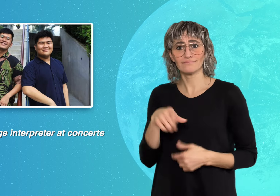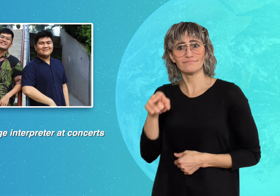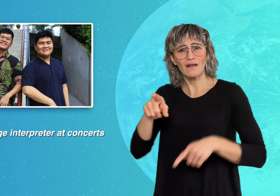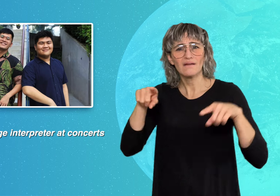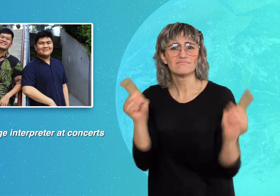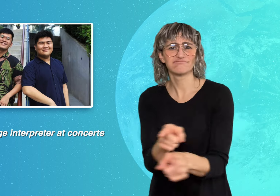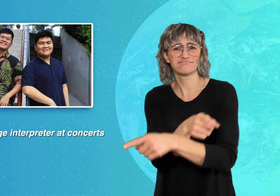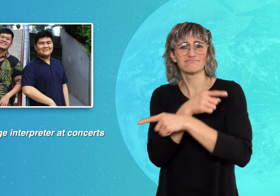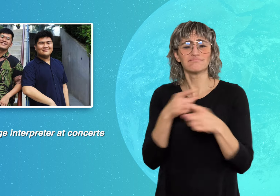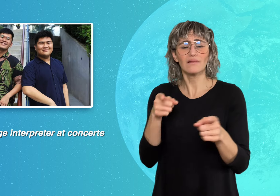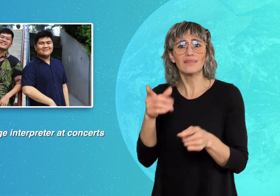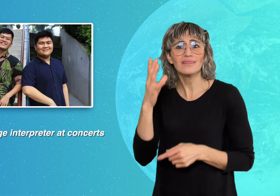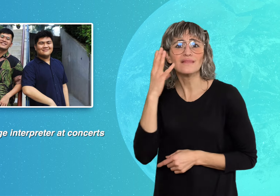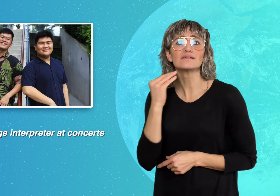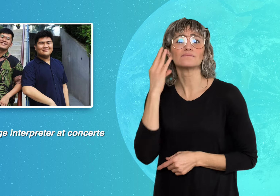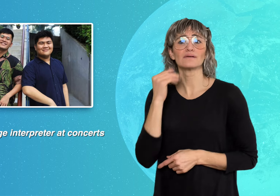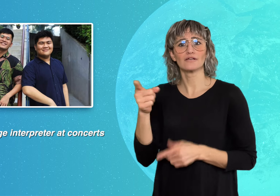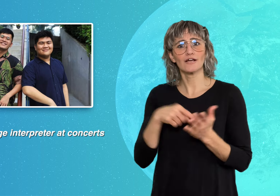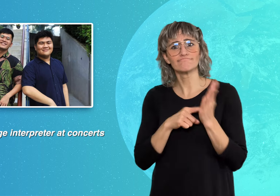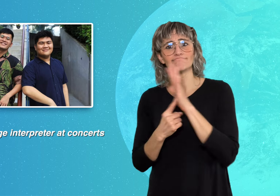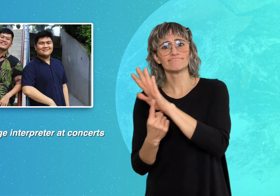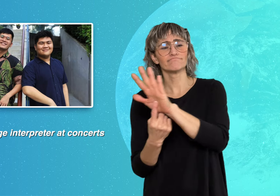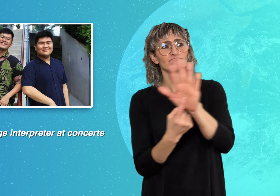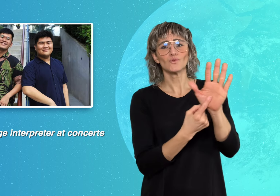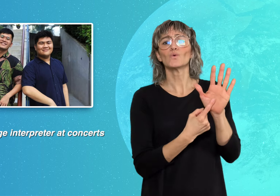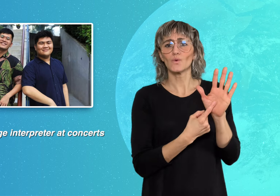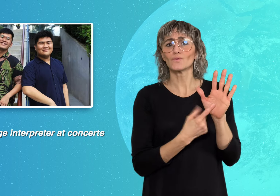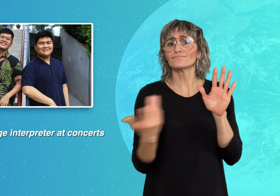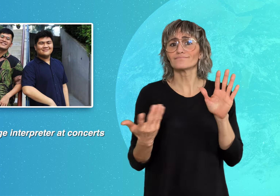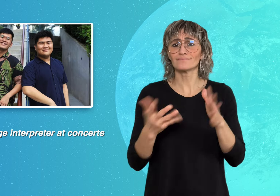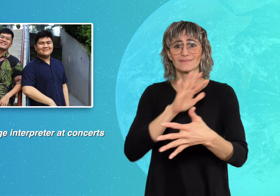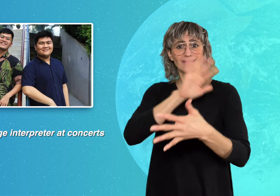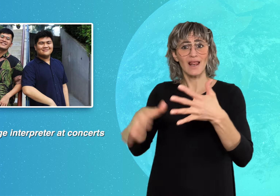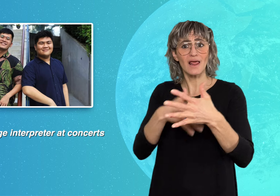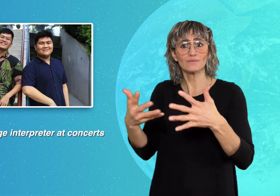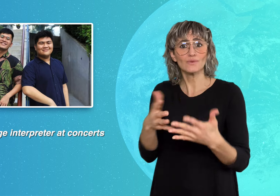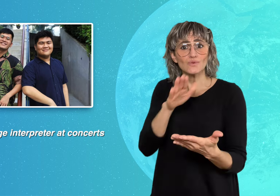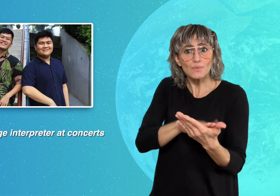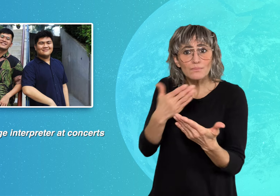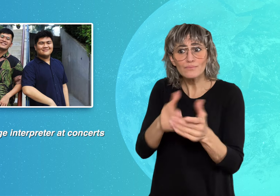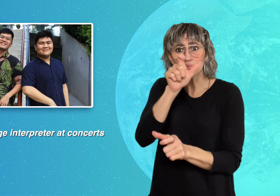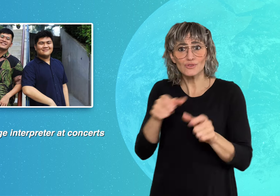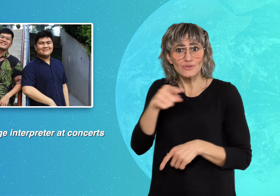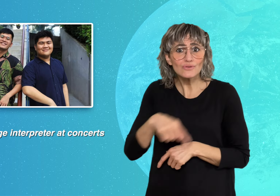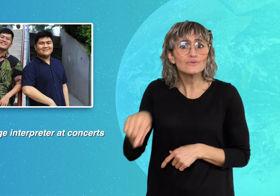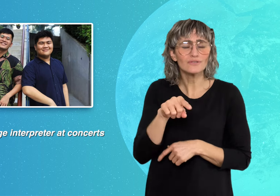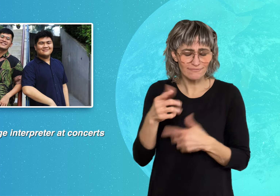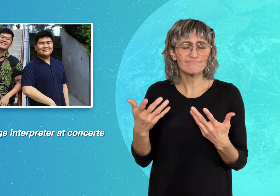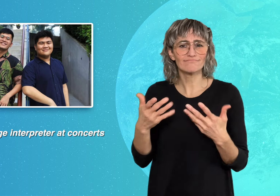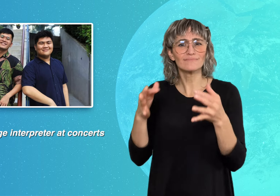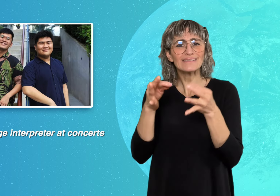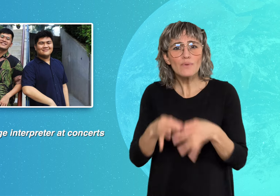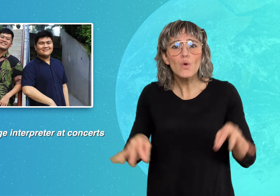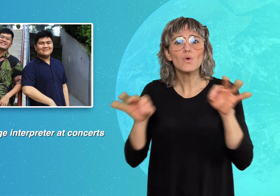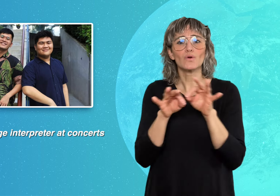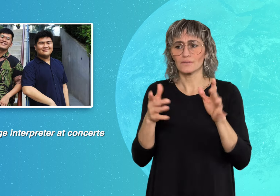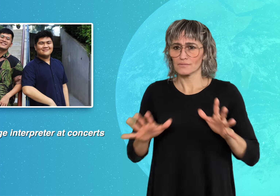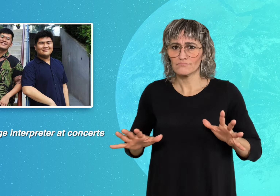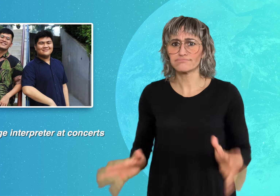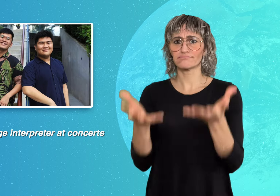experience highlights the crucial role of sign language interpreters